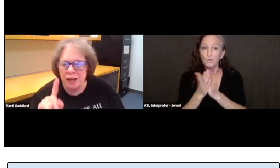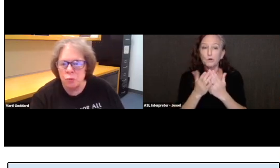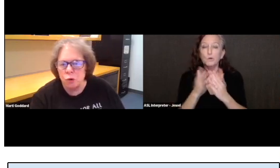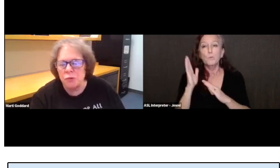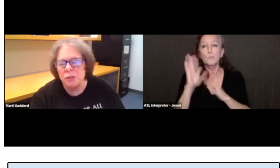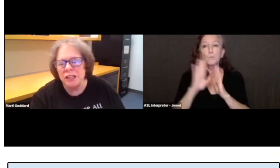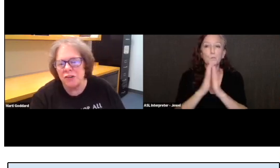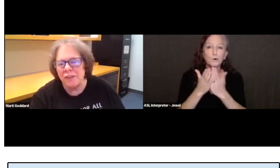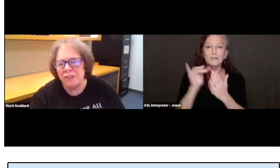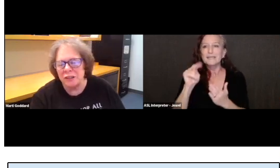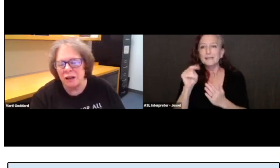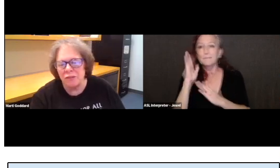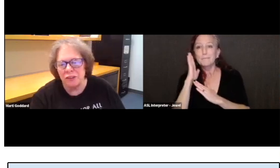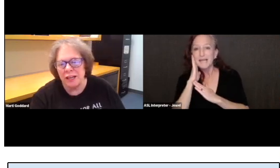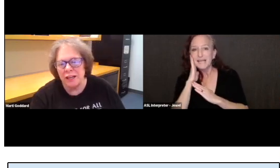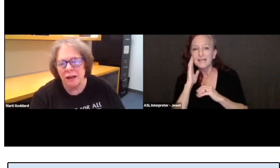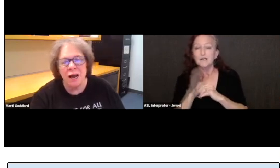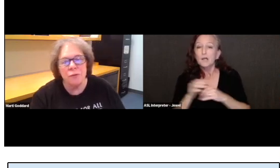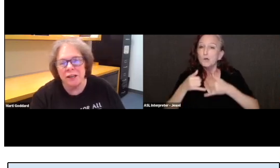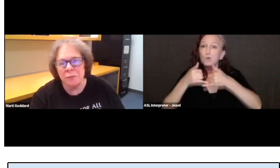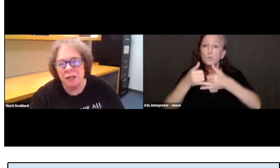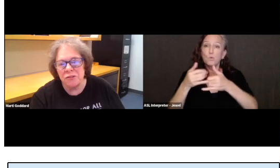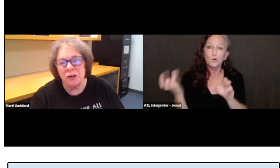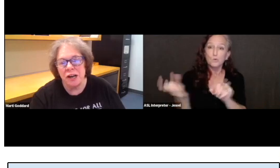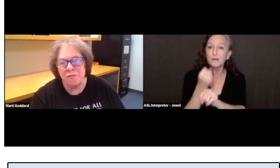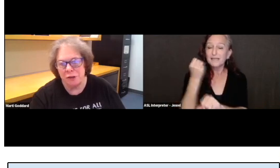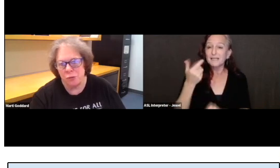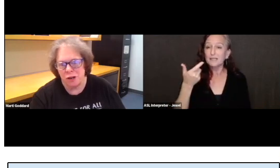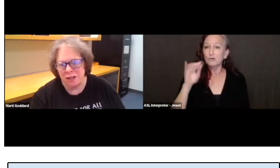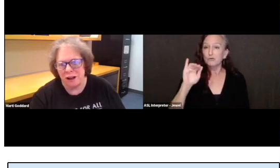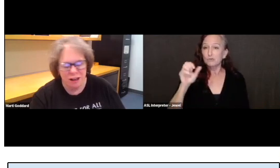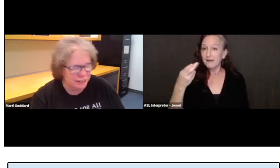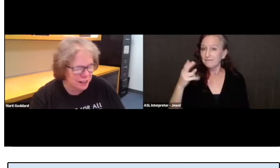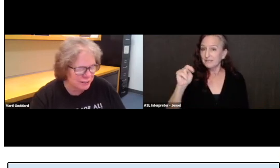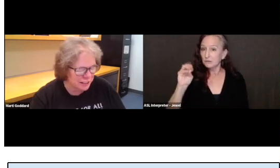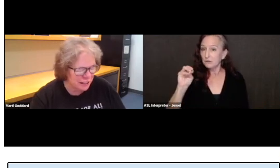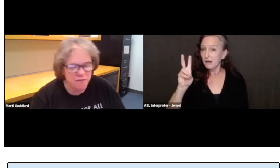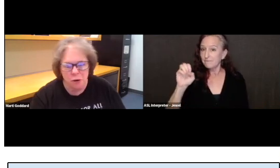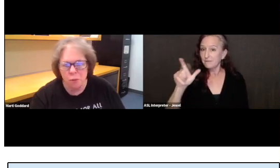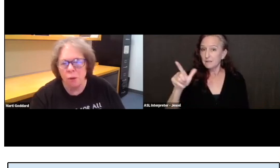An award-winning graphic novel that I recommend for everyone called El Deafo,